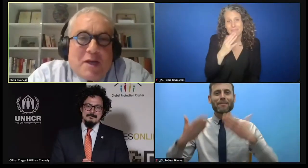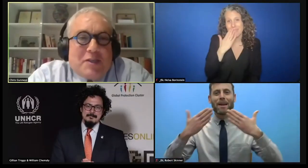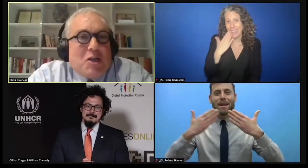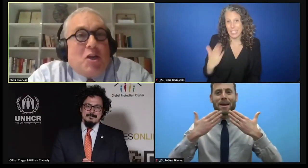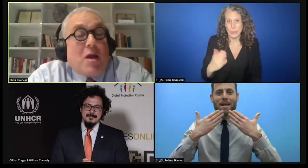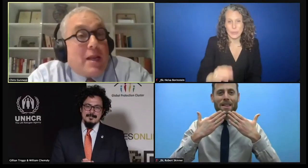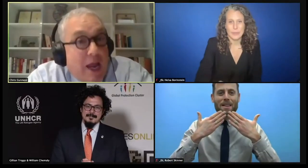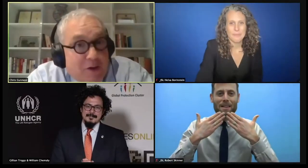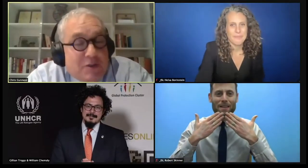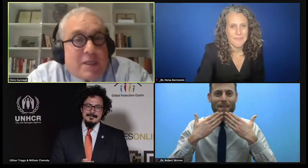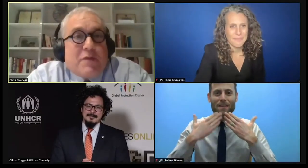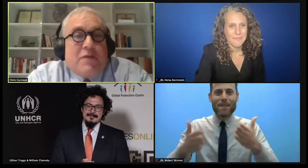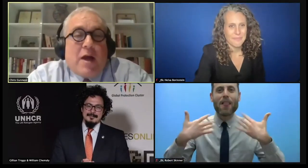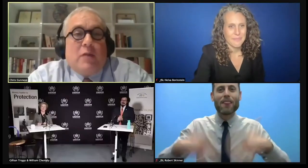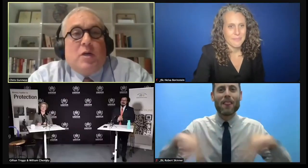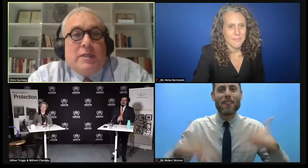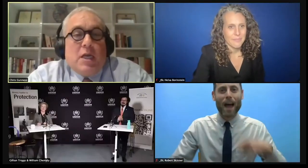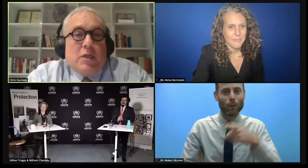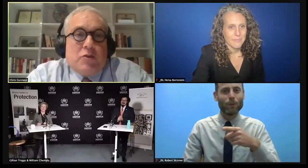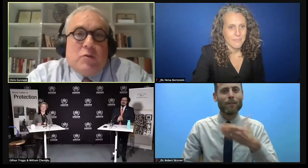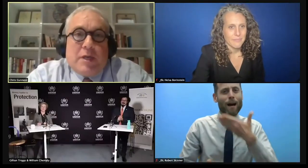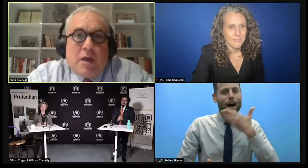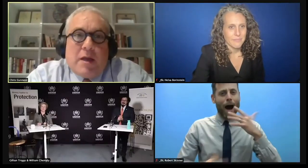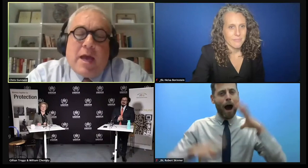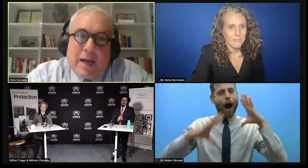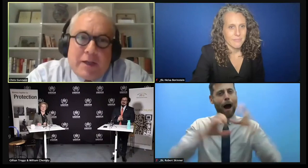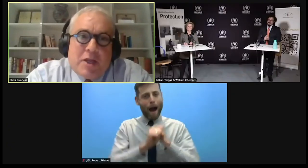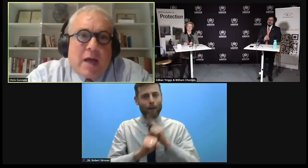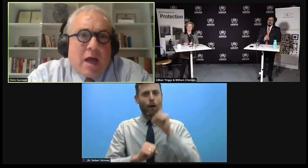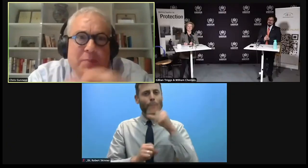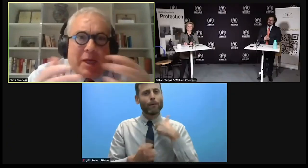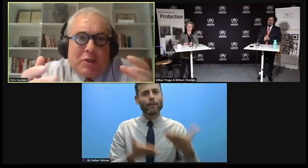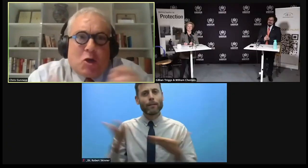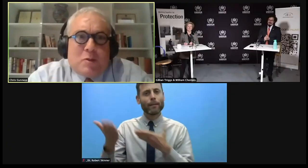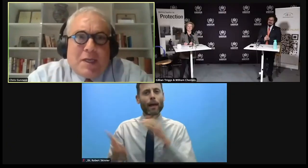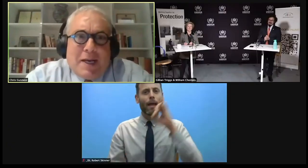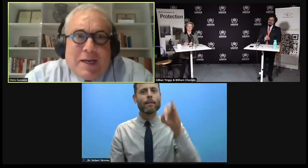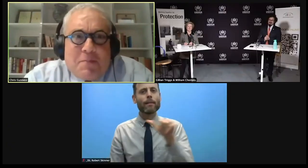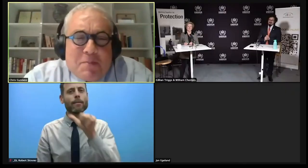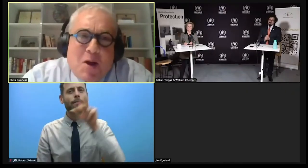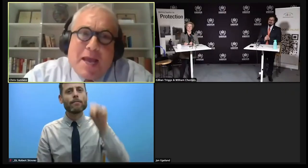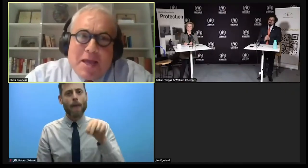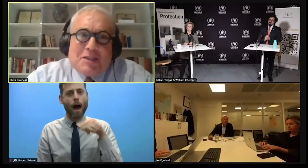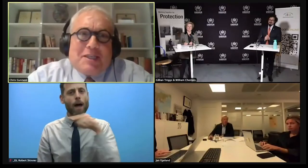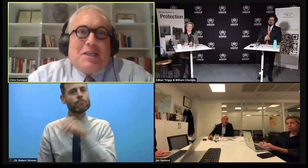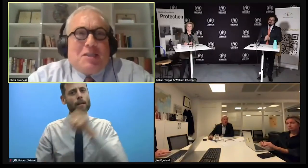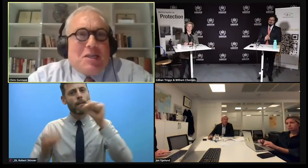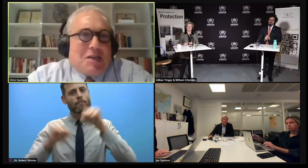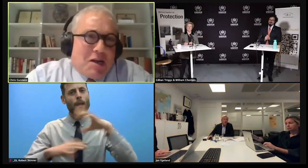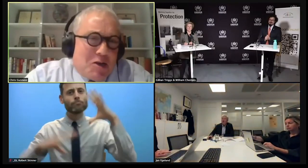way to conclude. I would like to give the final word to Jan Egeland. I'm being told by NRC and